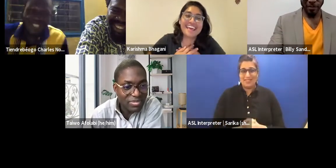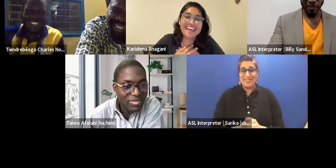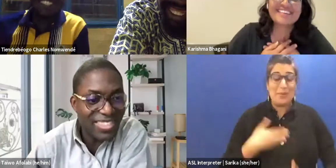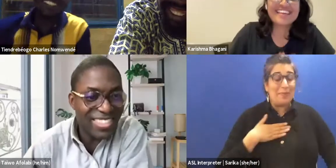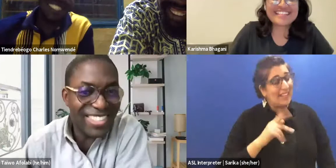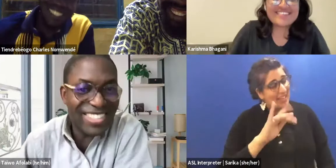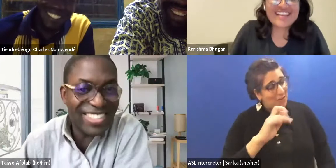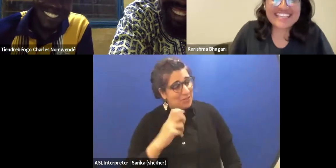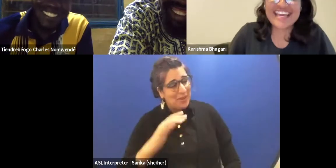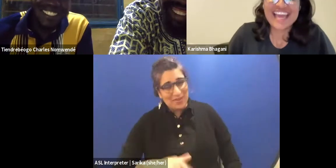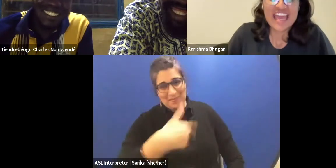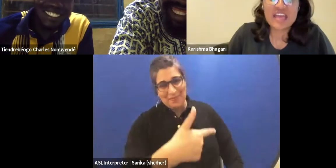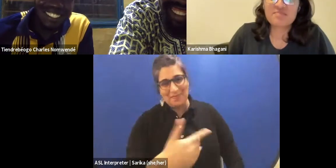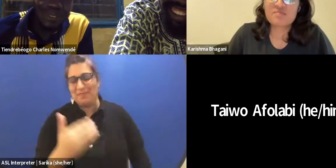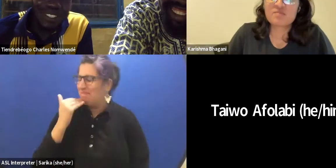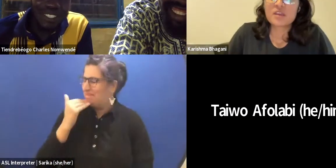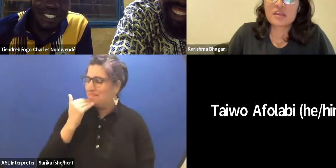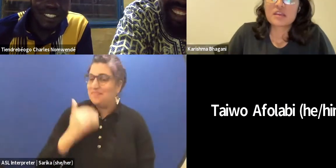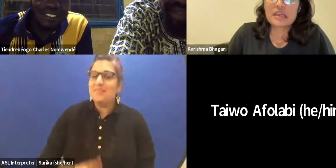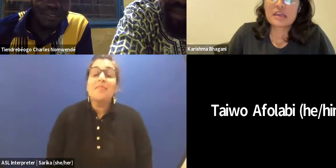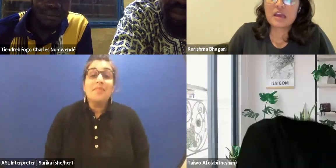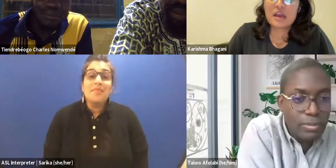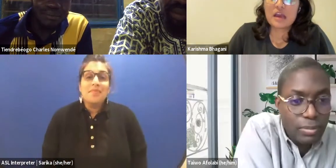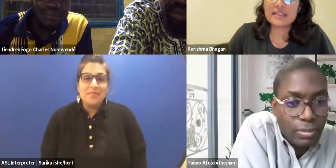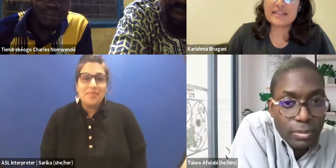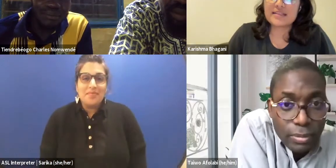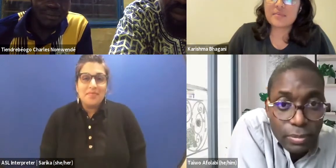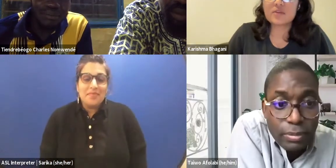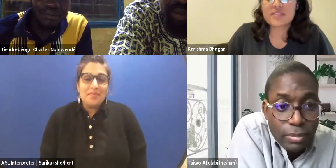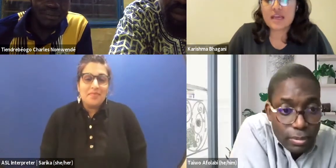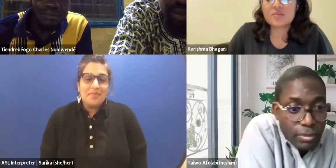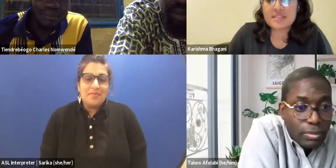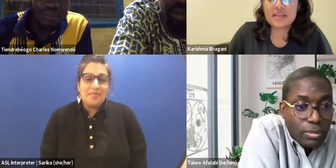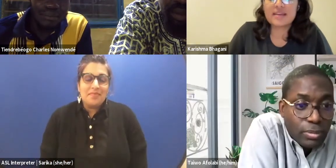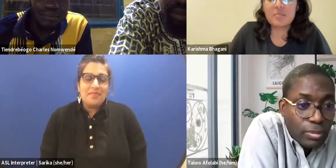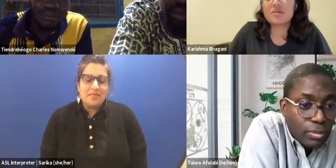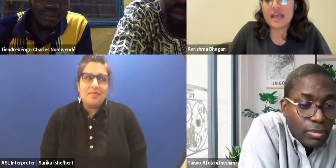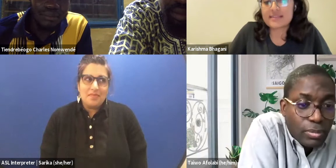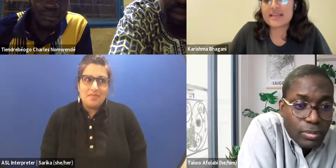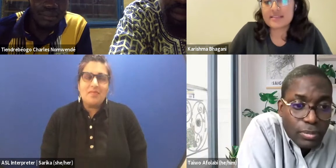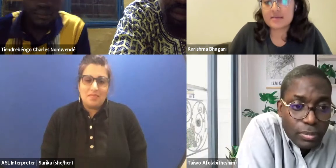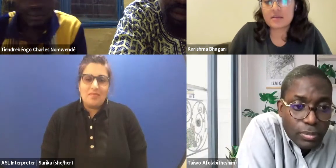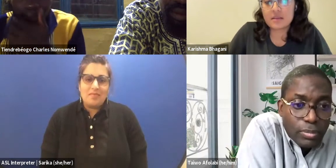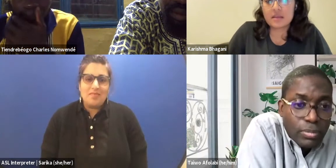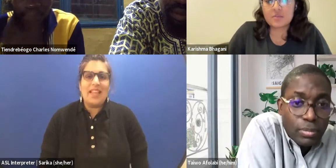(Karishma chuckles) (Karishma speaks French) I think there's something to be said here about access,